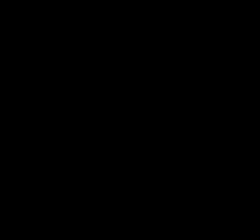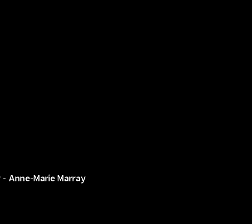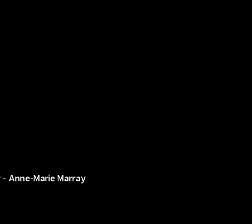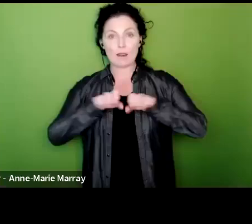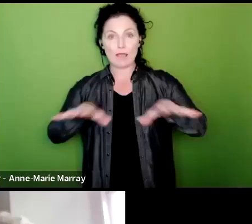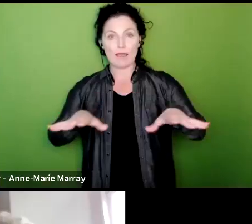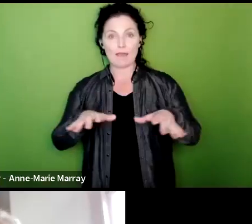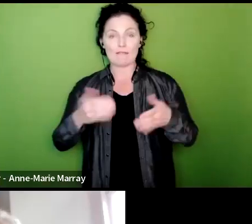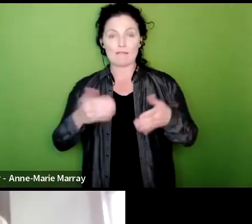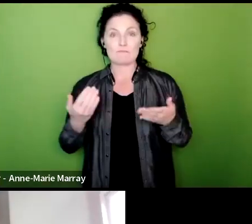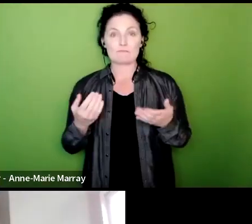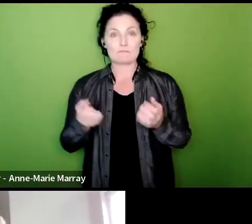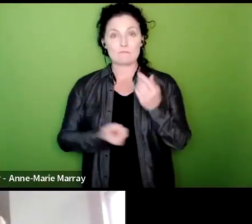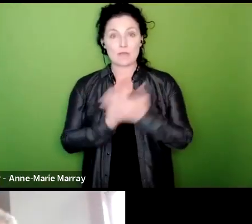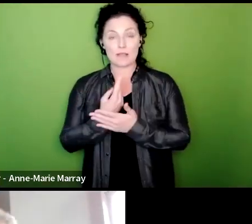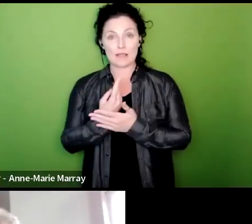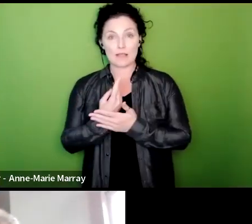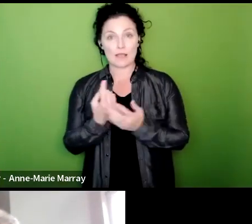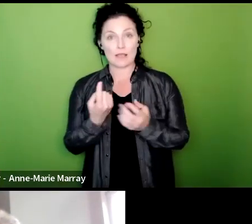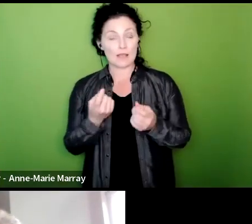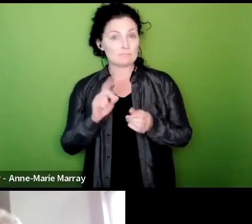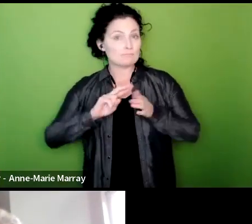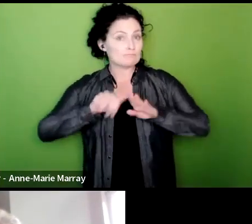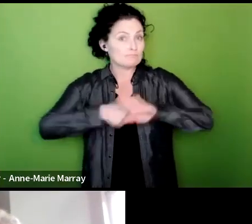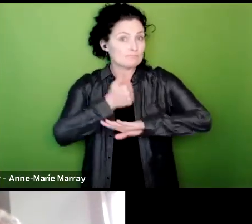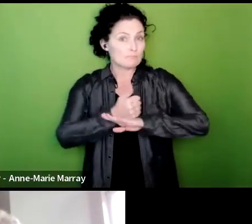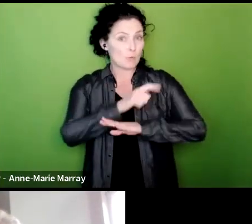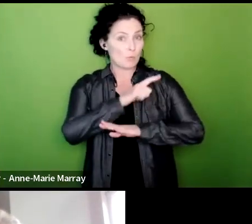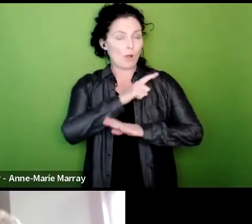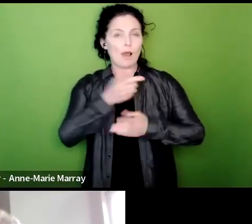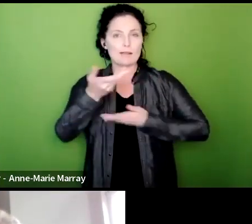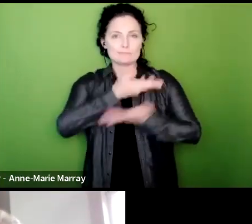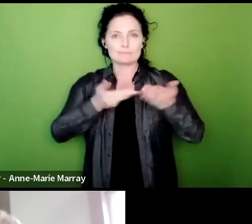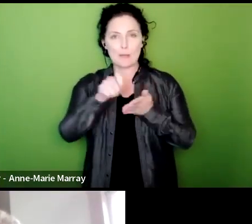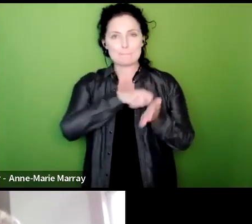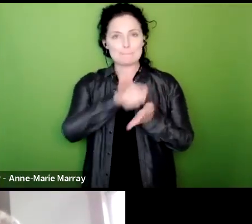being called specifically to discuss our ballot result which we have just